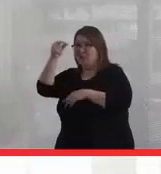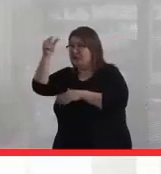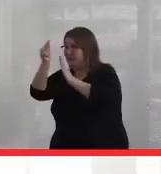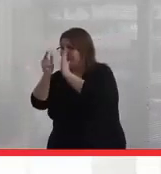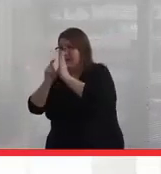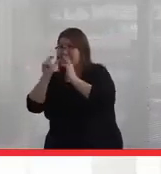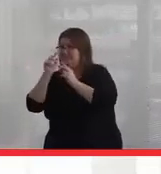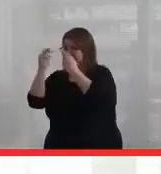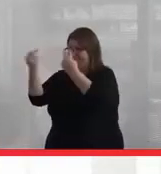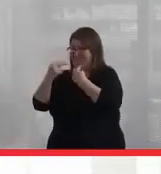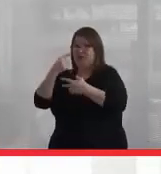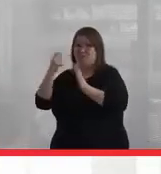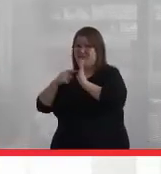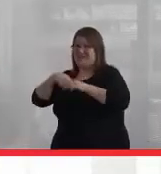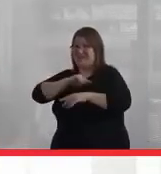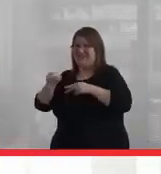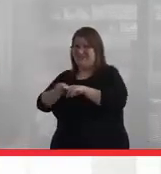until very recently in the history of the world.